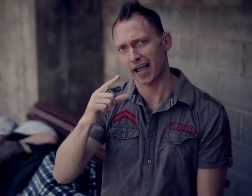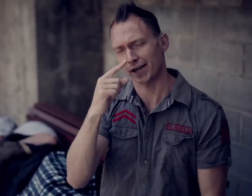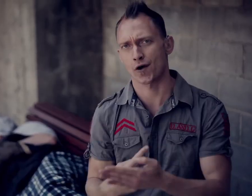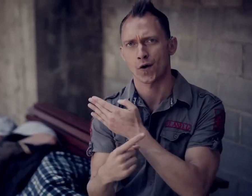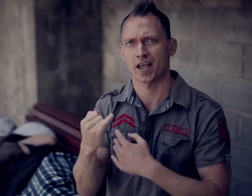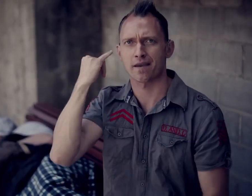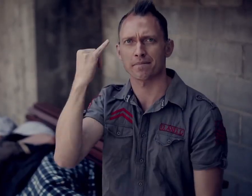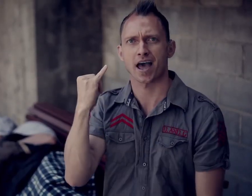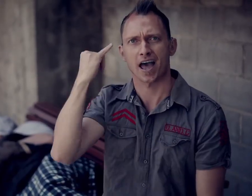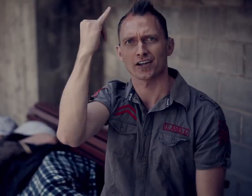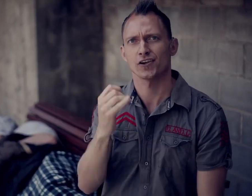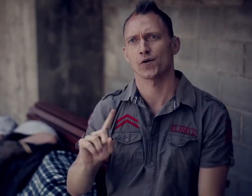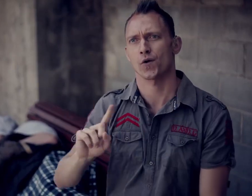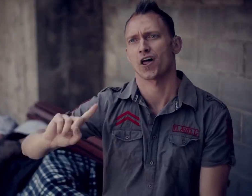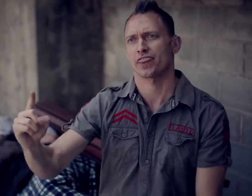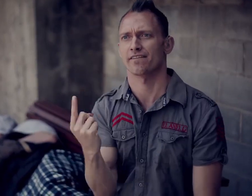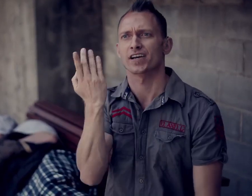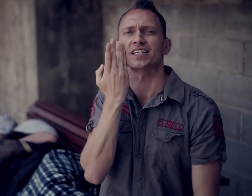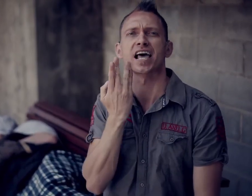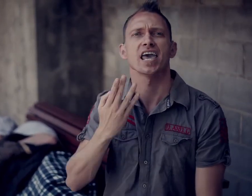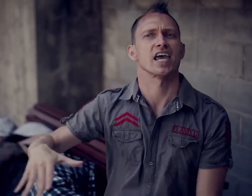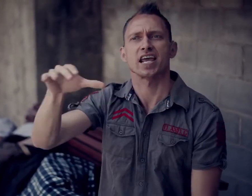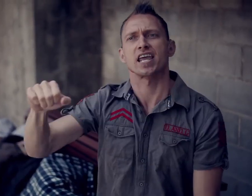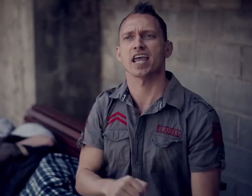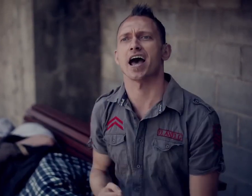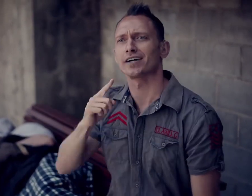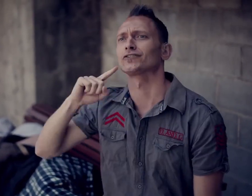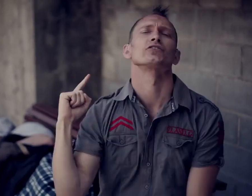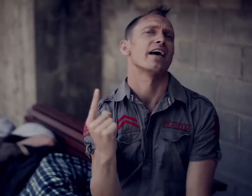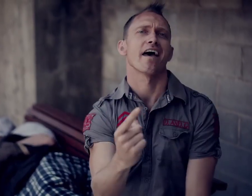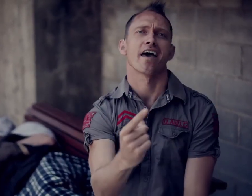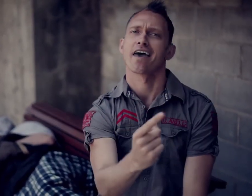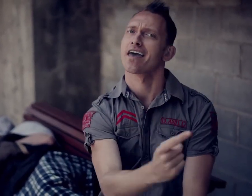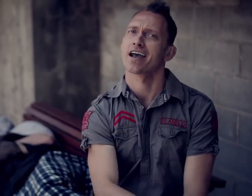I can only imagine what the first lady has to say